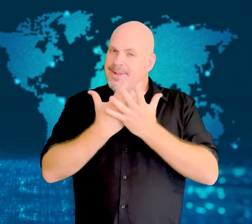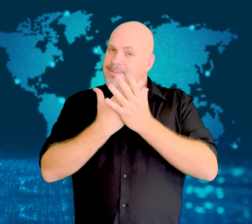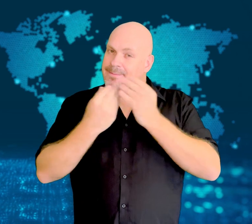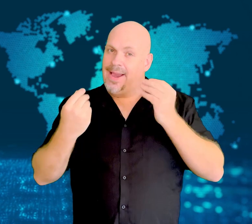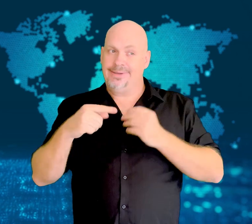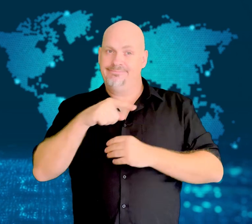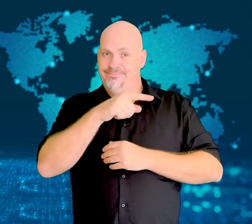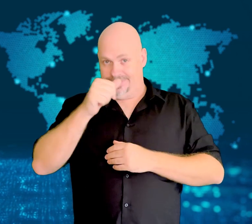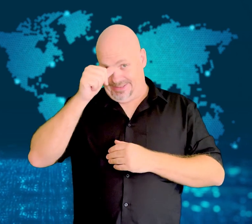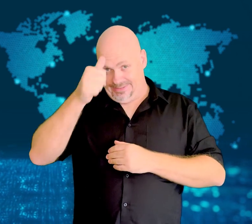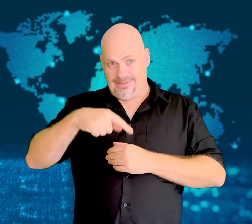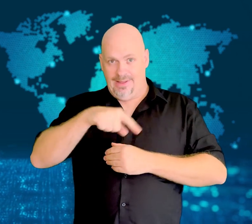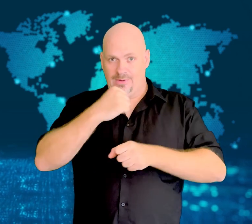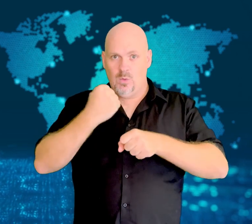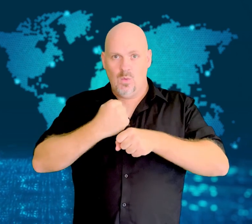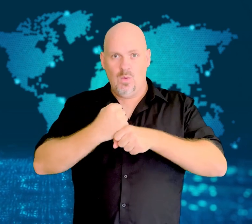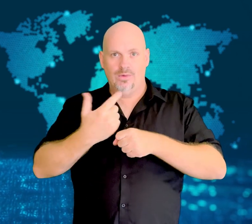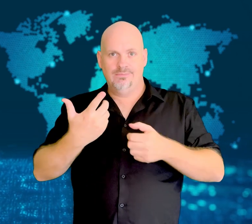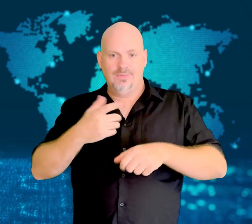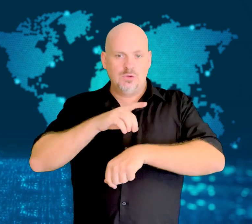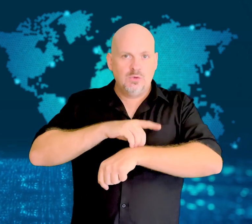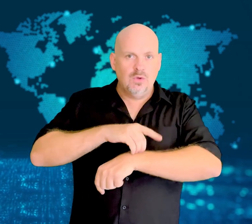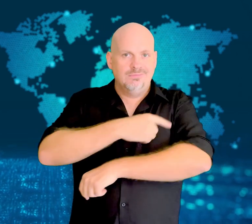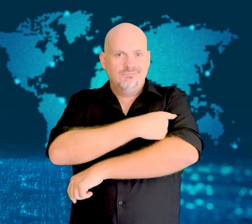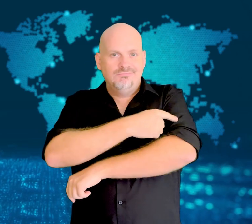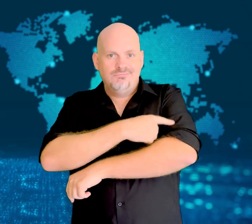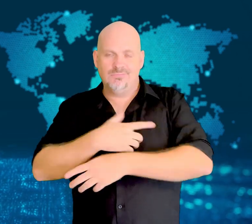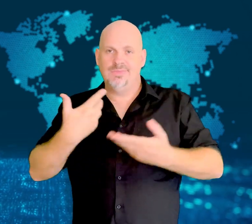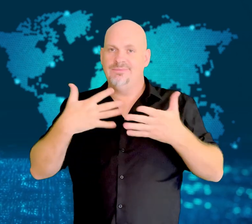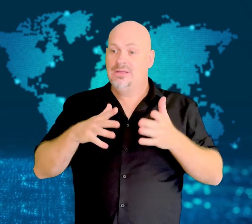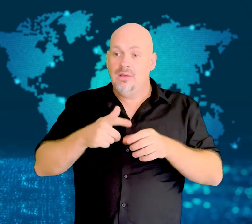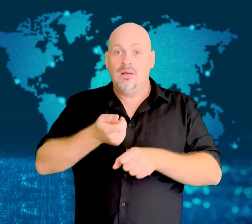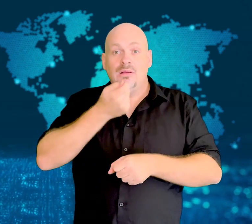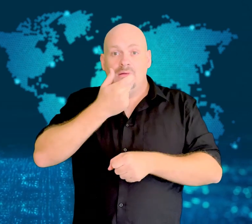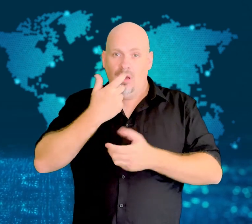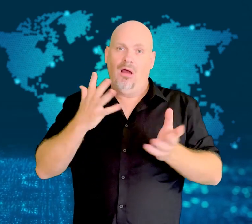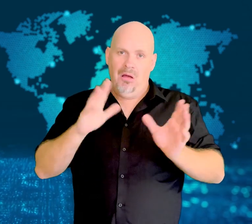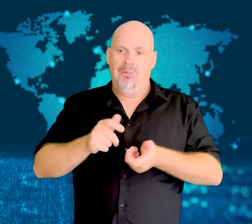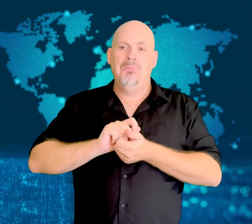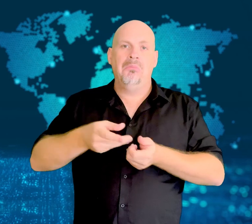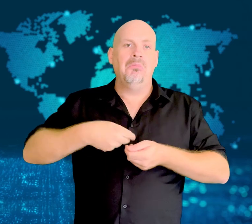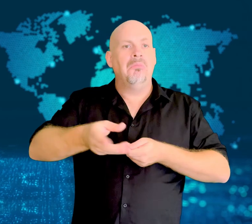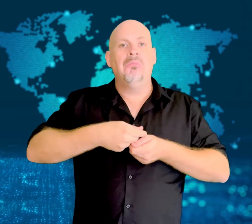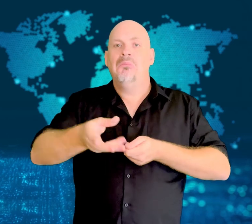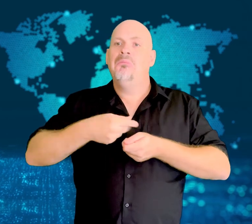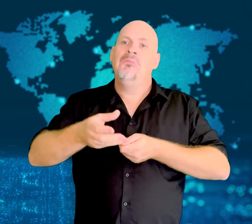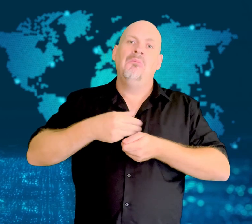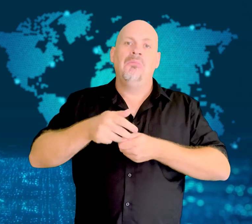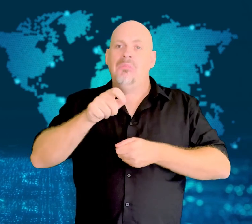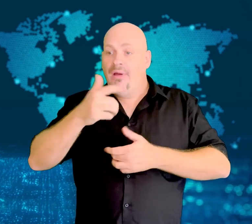Public health experts believe many doctors in India have